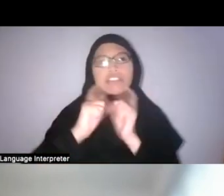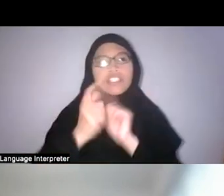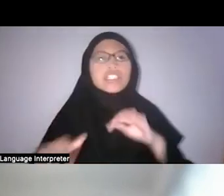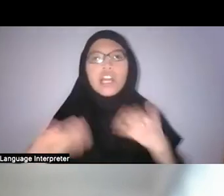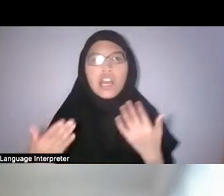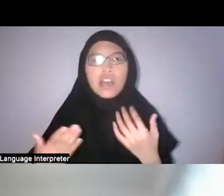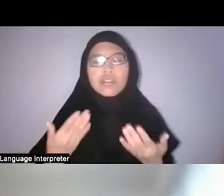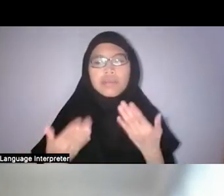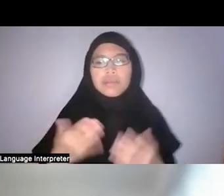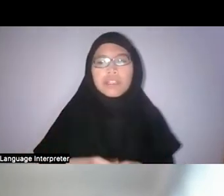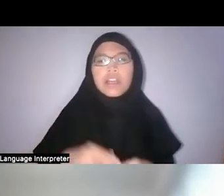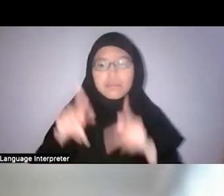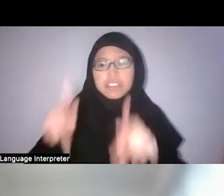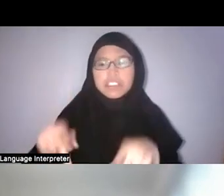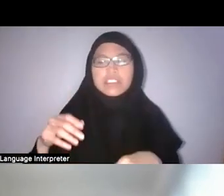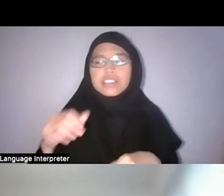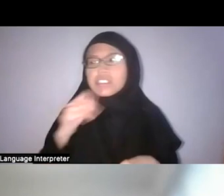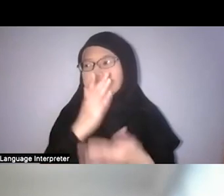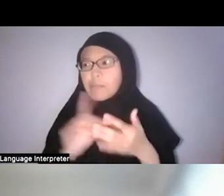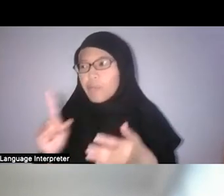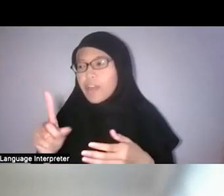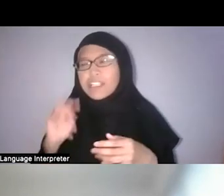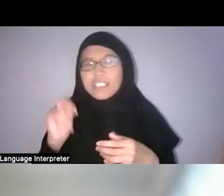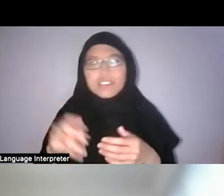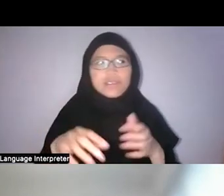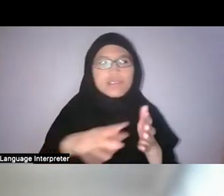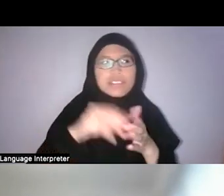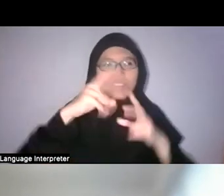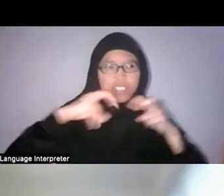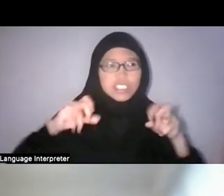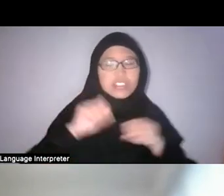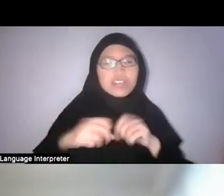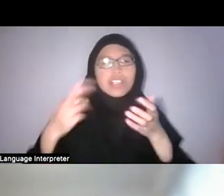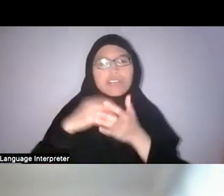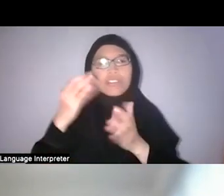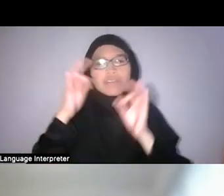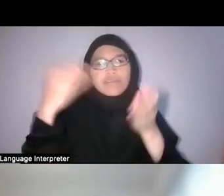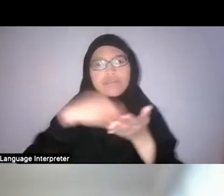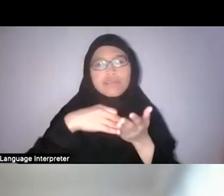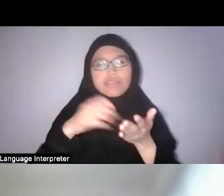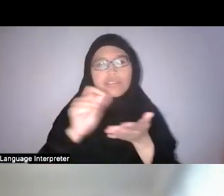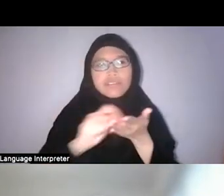someone could take this up to reform our writing of history. Faris: Yeah, absolutely.